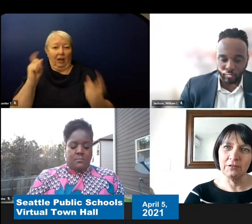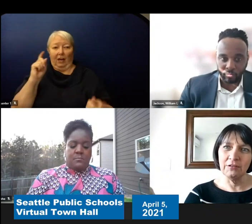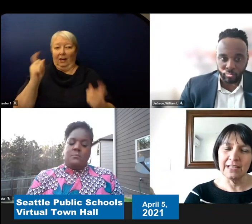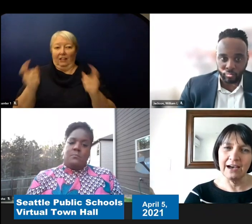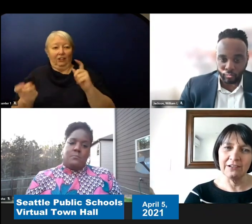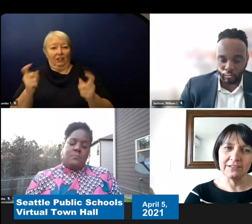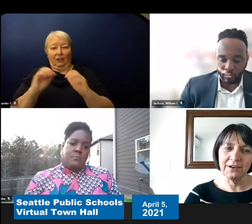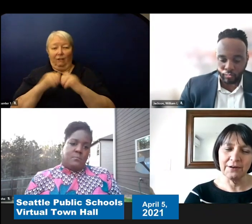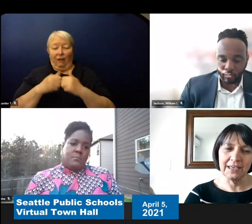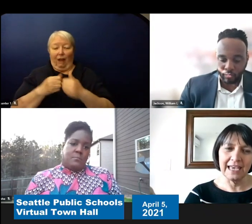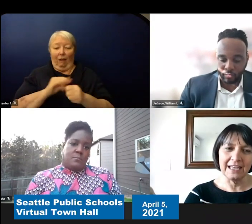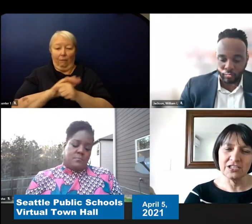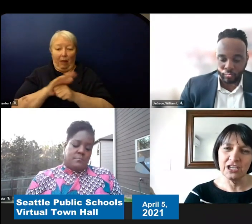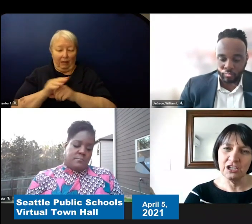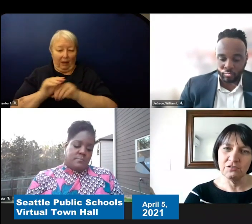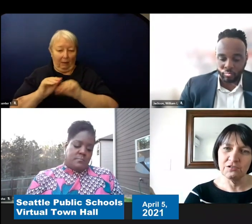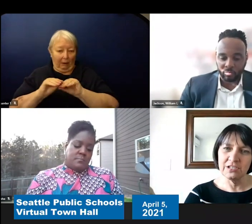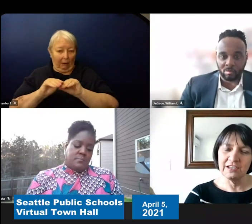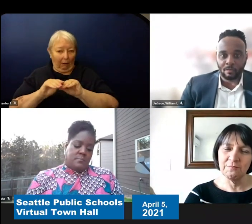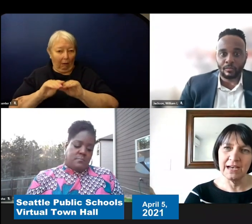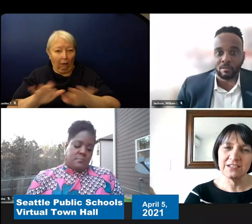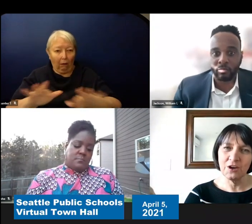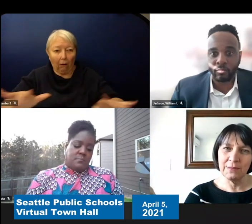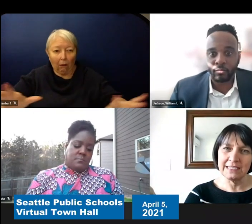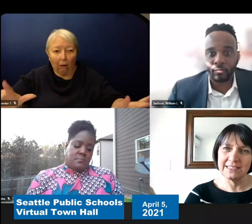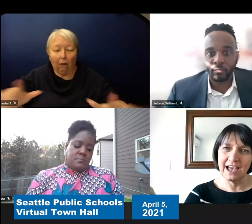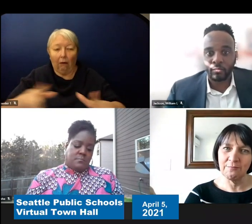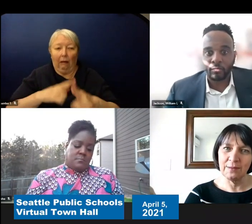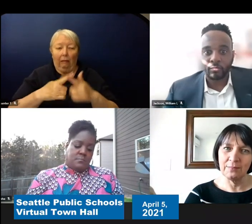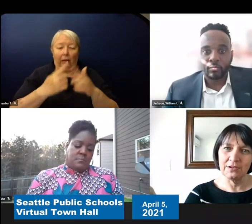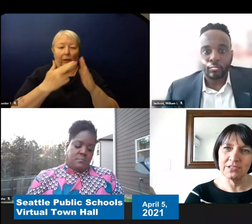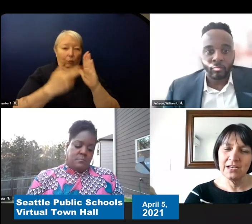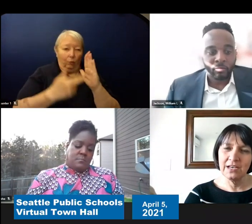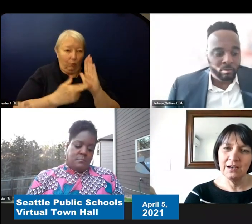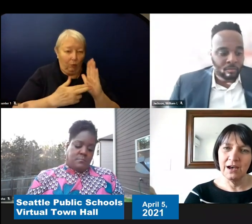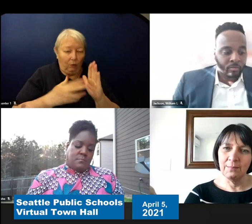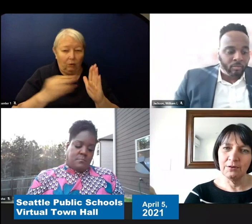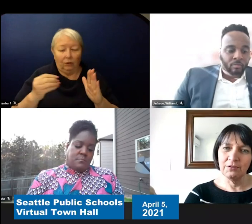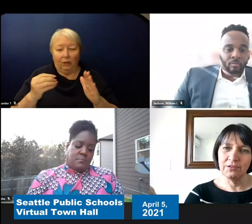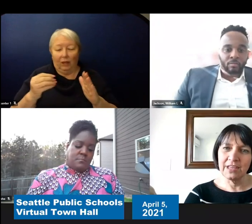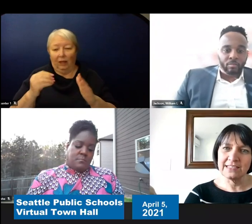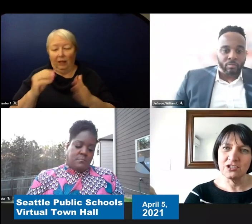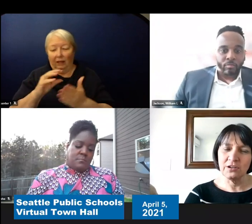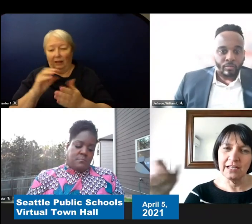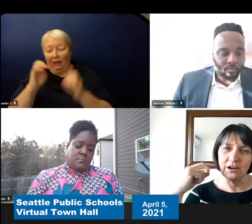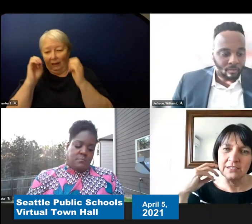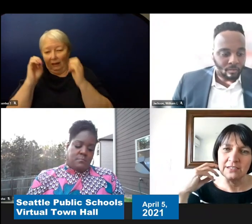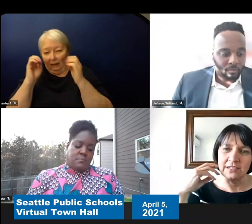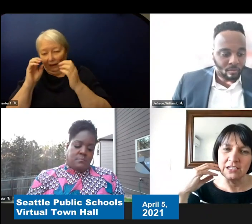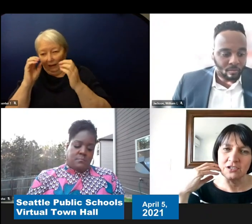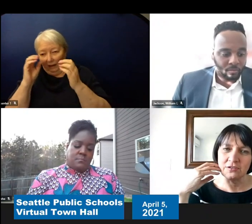And so again just a huge lift by so many staff members both at central and across the district